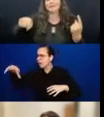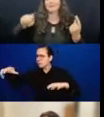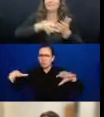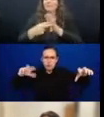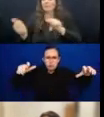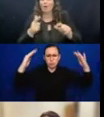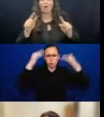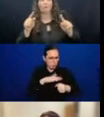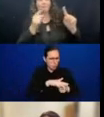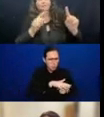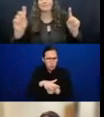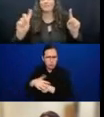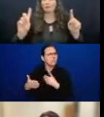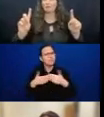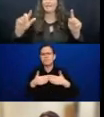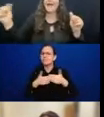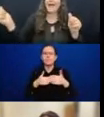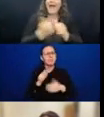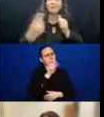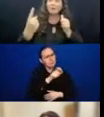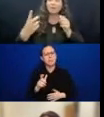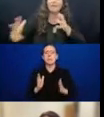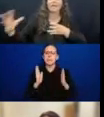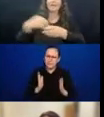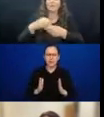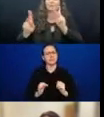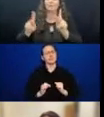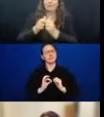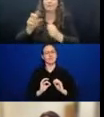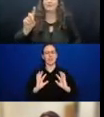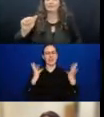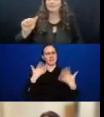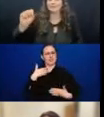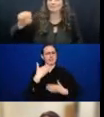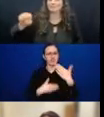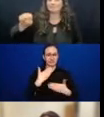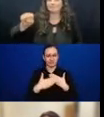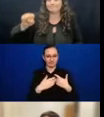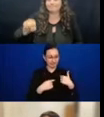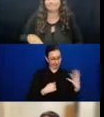And when we're saying everyone, that also includes persons with disabilities. How do we ensure persons with disabilities